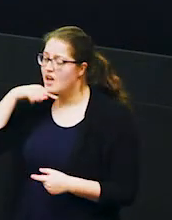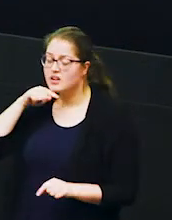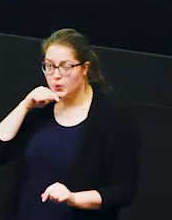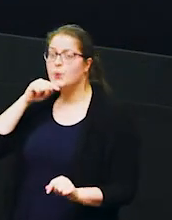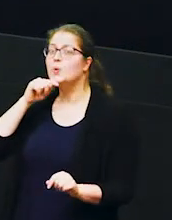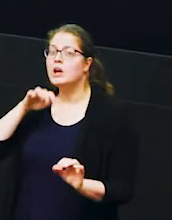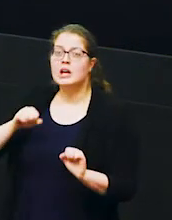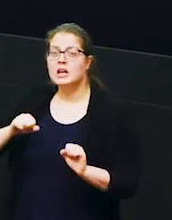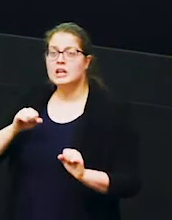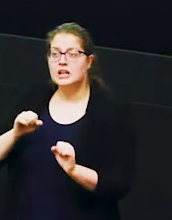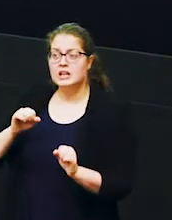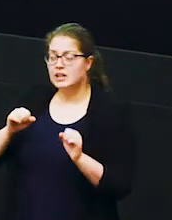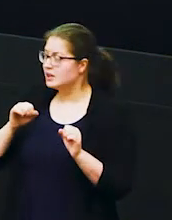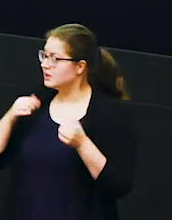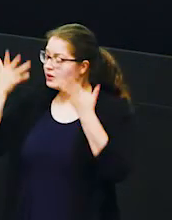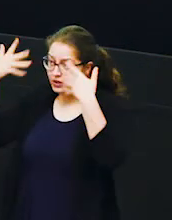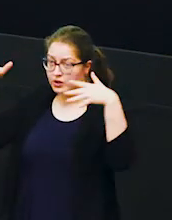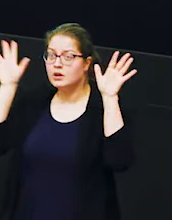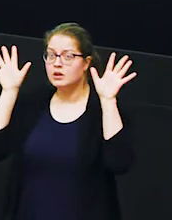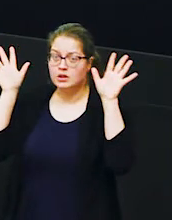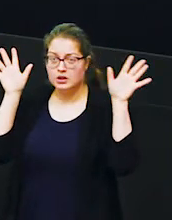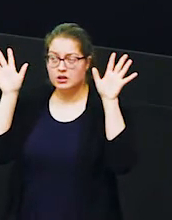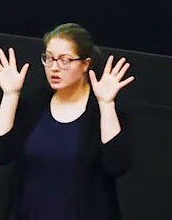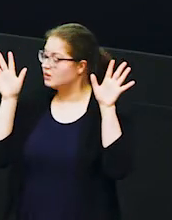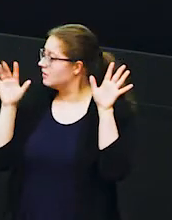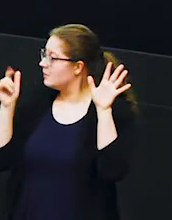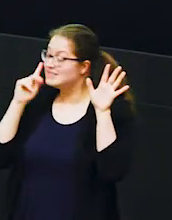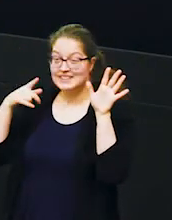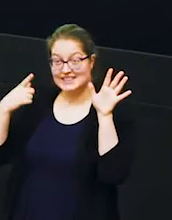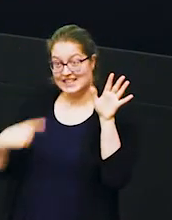high and their ears open and you might even see they've got their tails lifted in the air